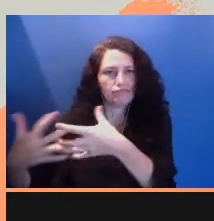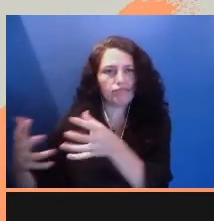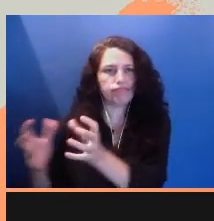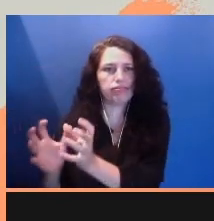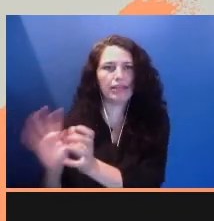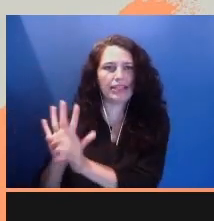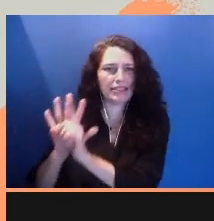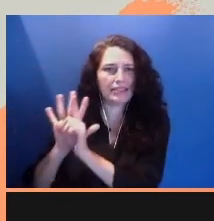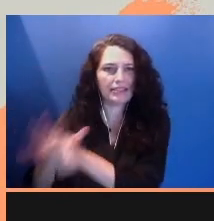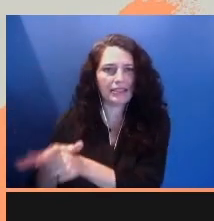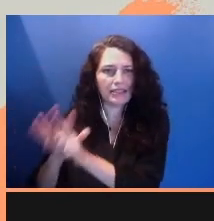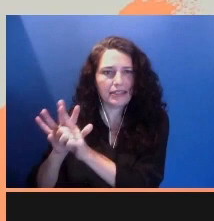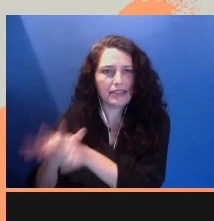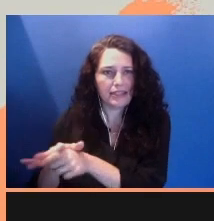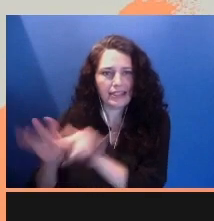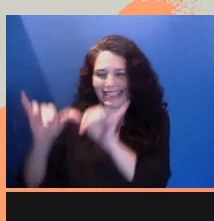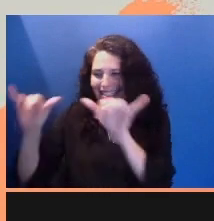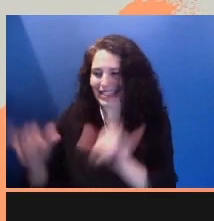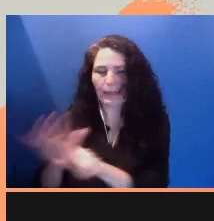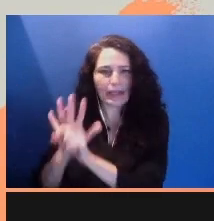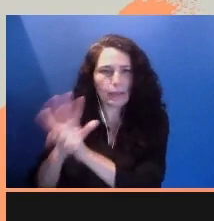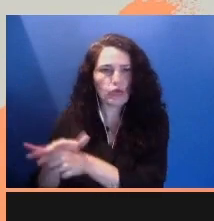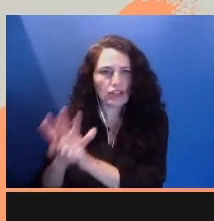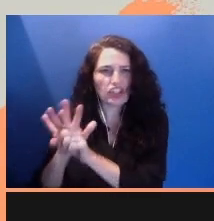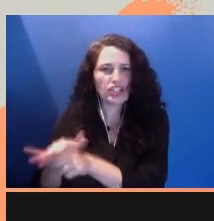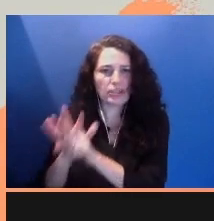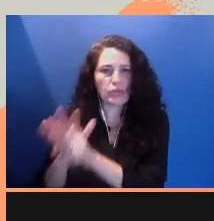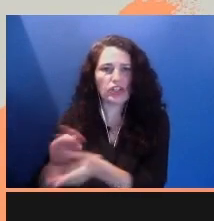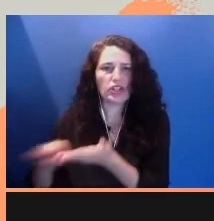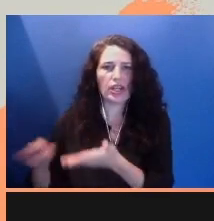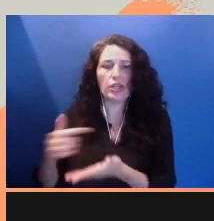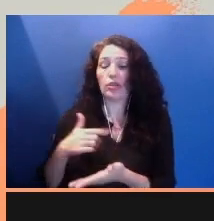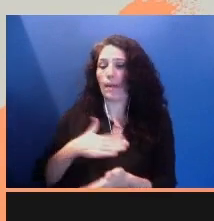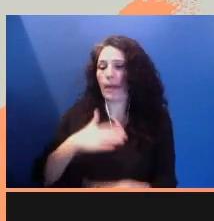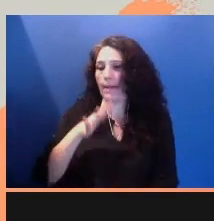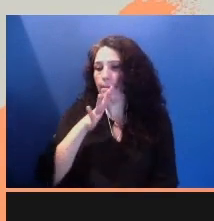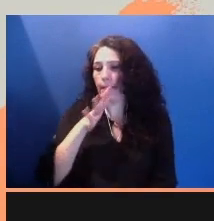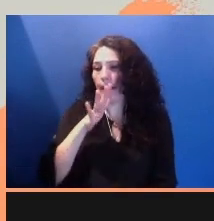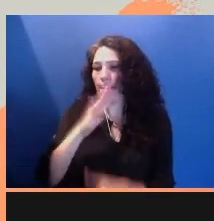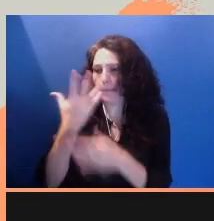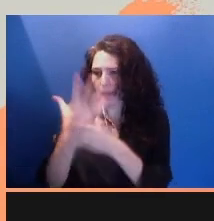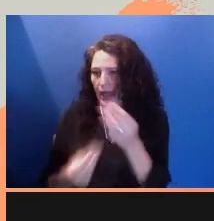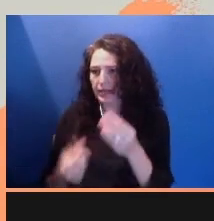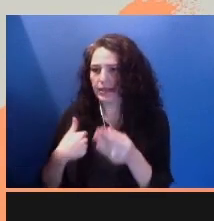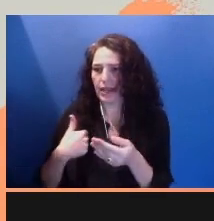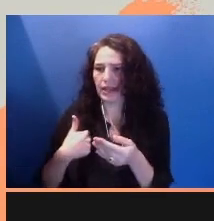for several weeks straight writing the draft of a script about a girl who can hear the songs of the monarch